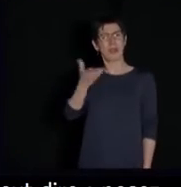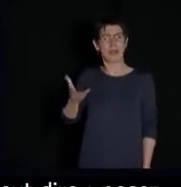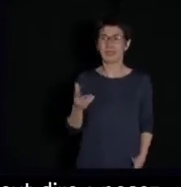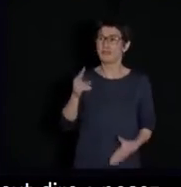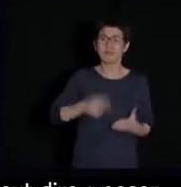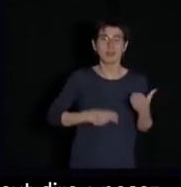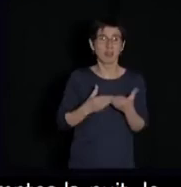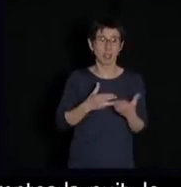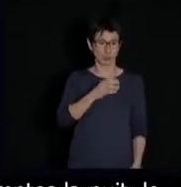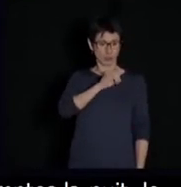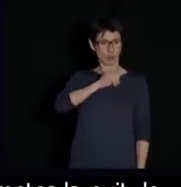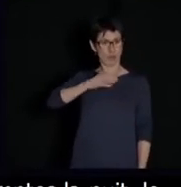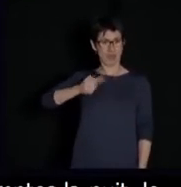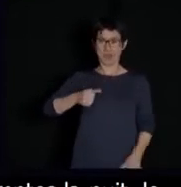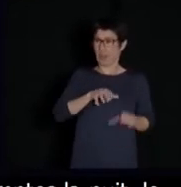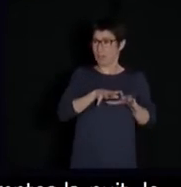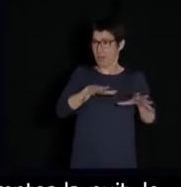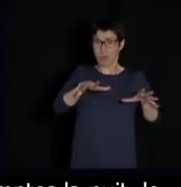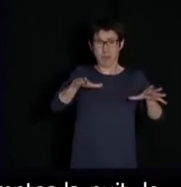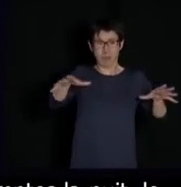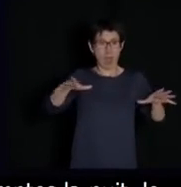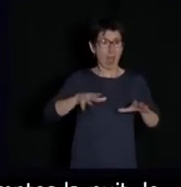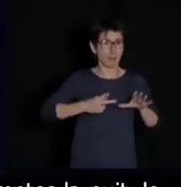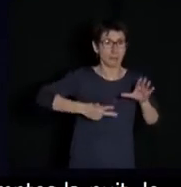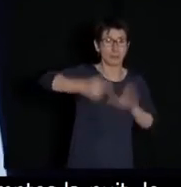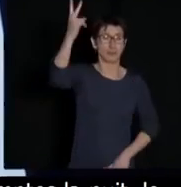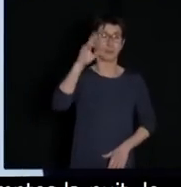We don't have to be invaded, that's not true, but yes, it is an invasion.